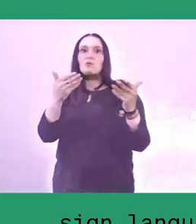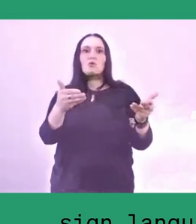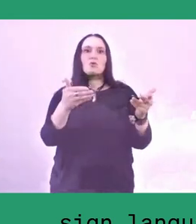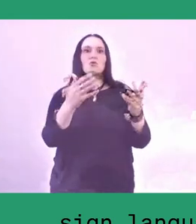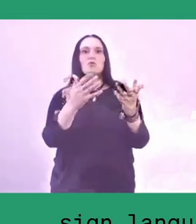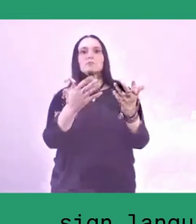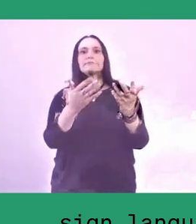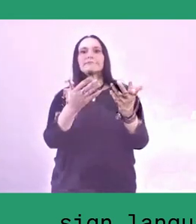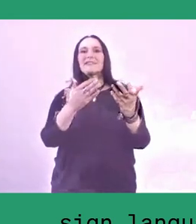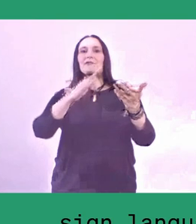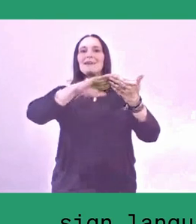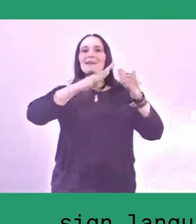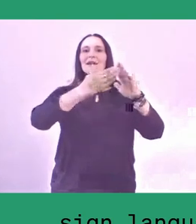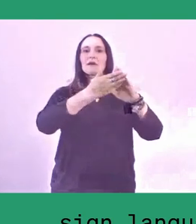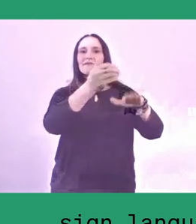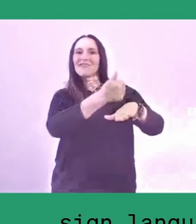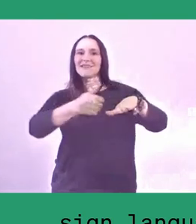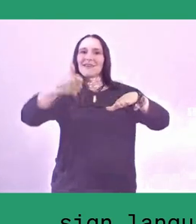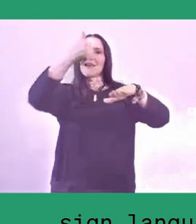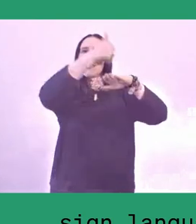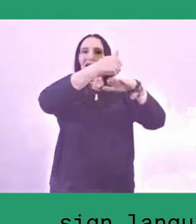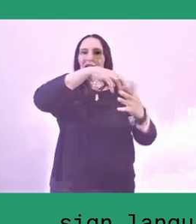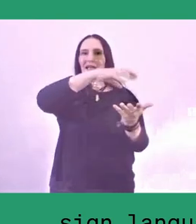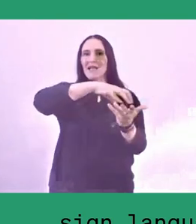There is a story also in Tegal,